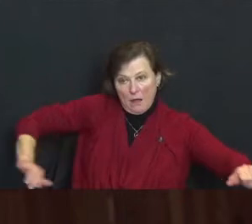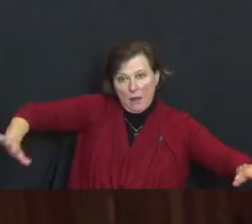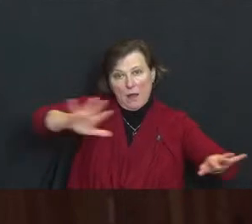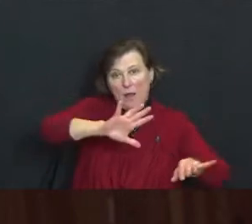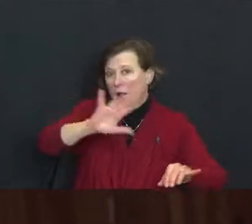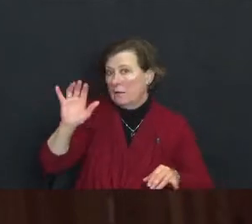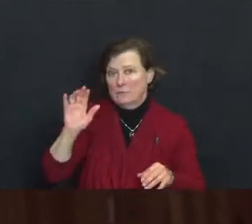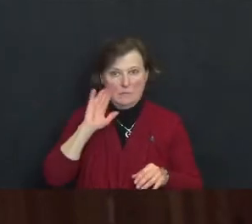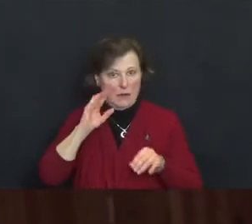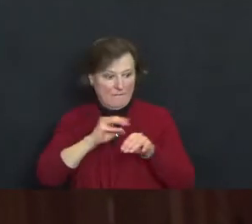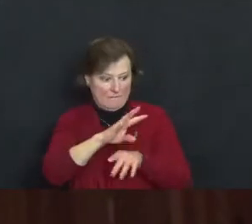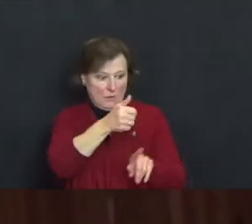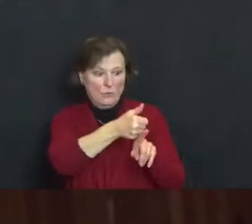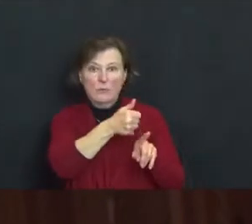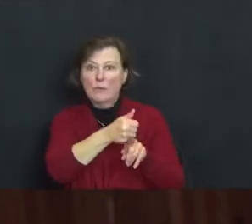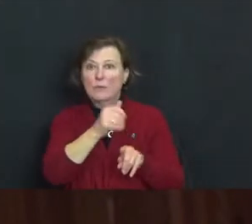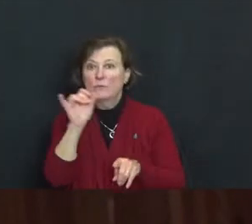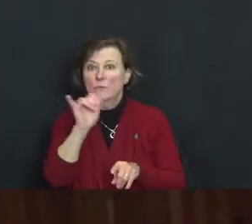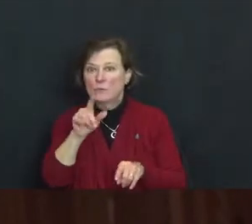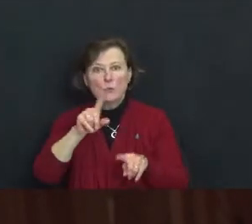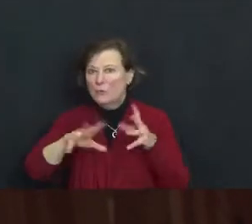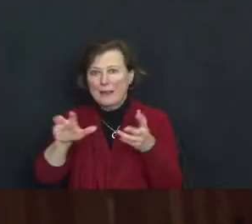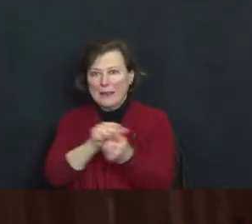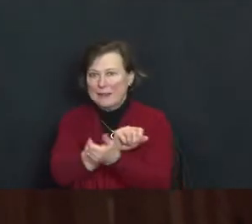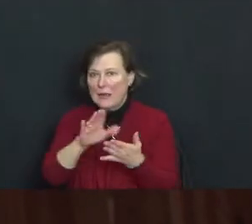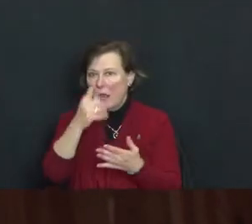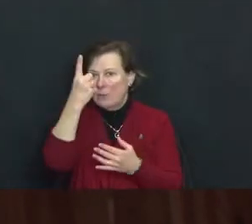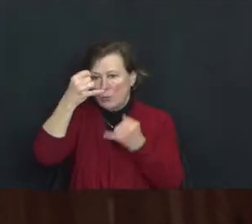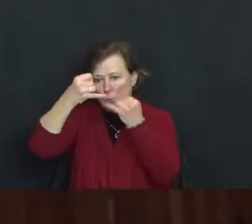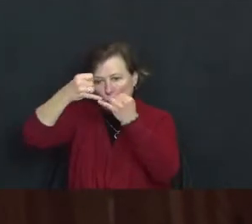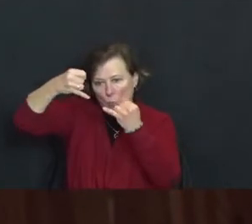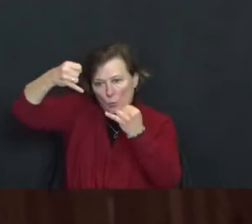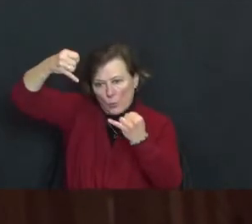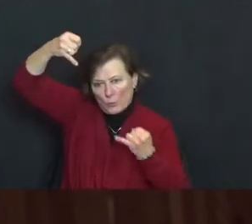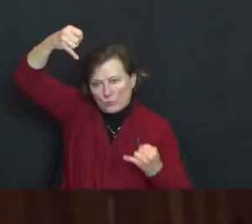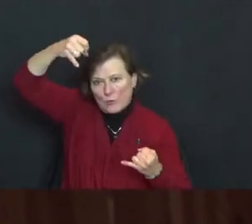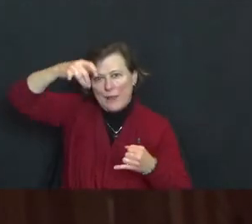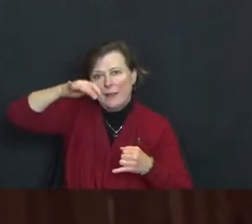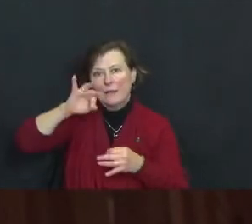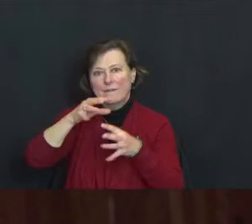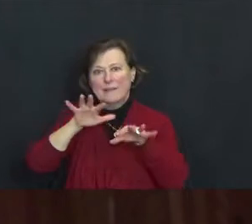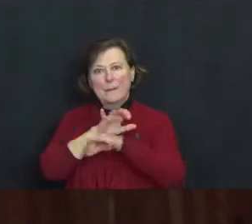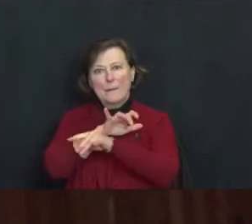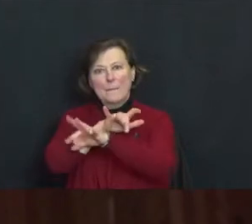You cannot damage one strand of a spiderweb without injuring the entire web, and you cannot